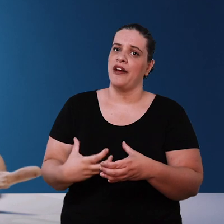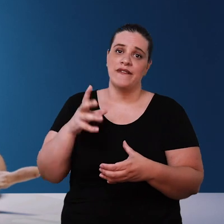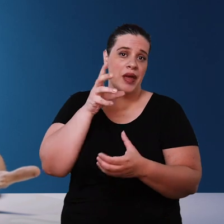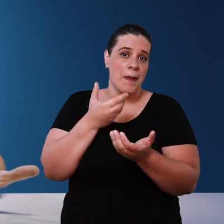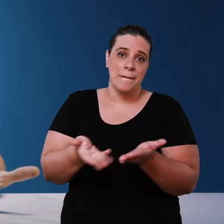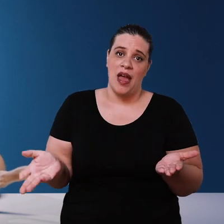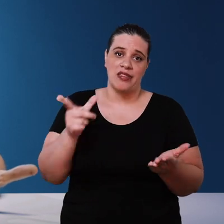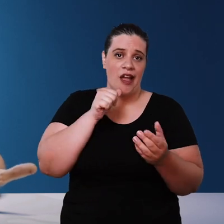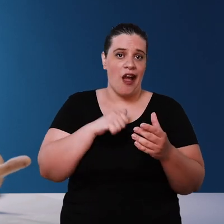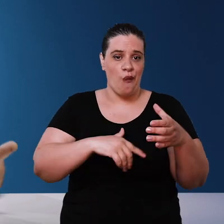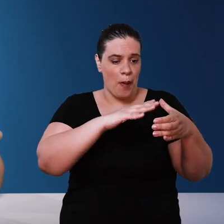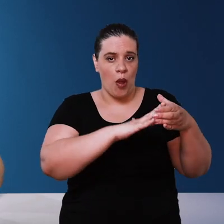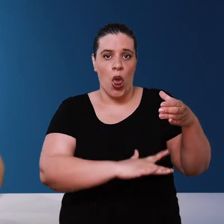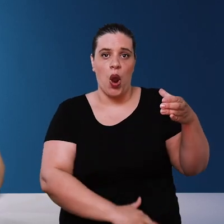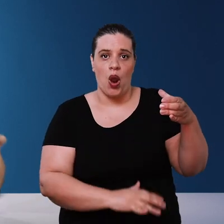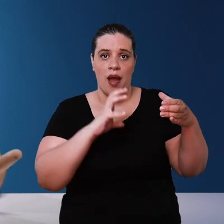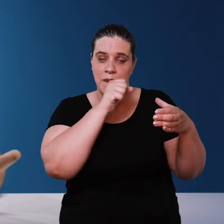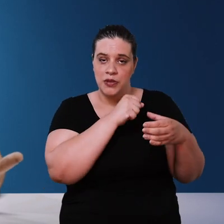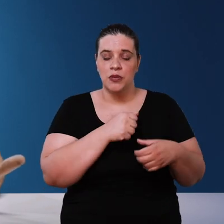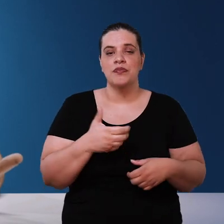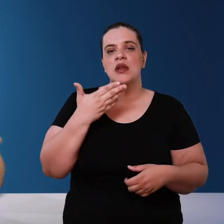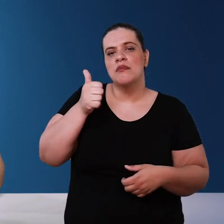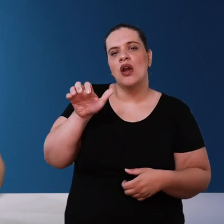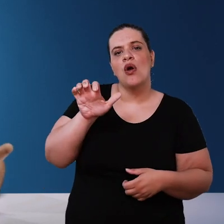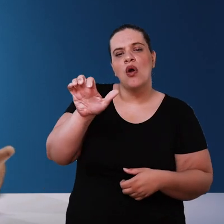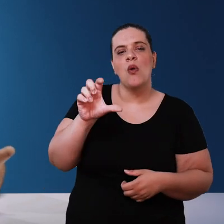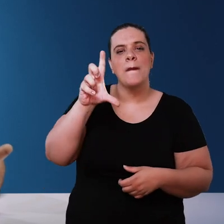only lose rainwater very quickly so try to use the low